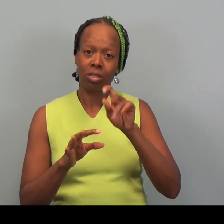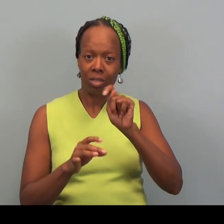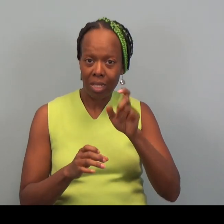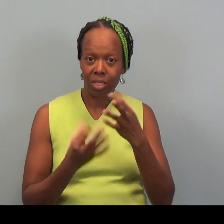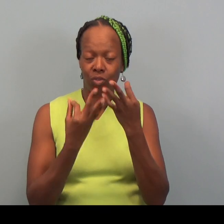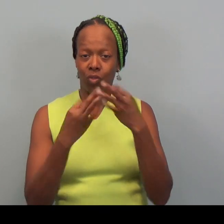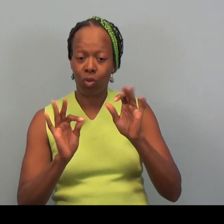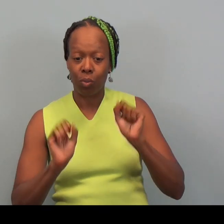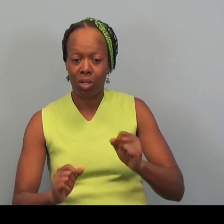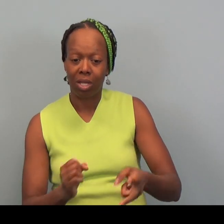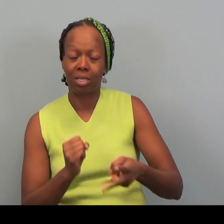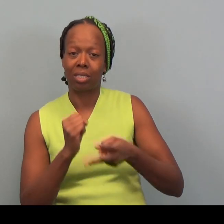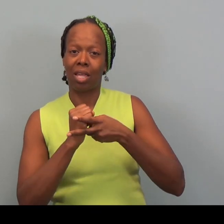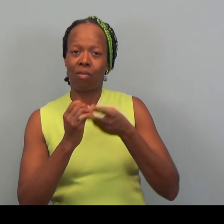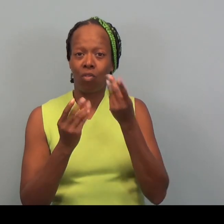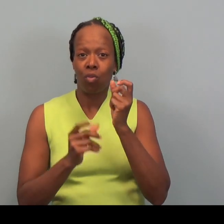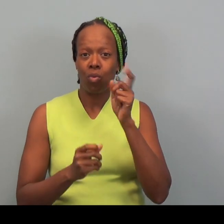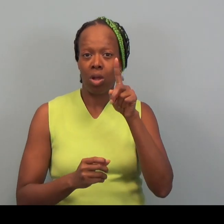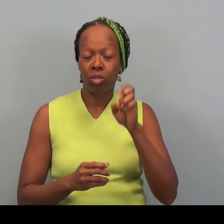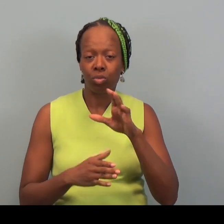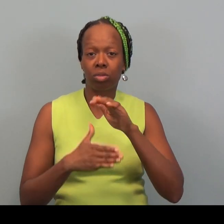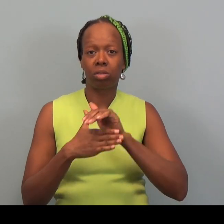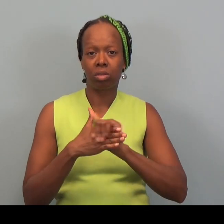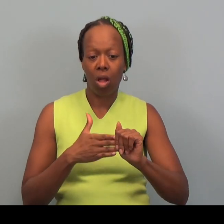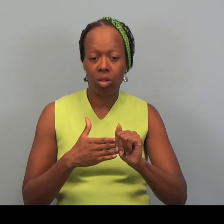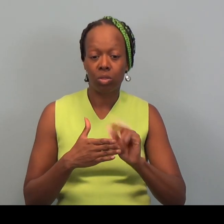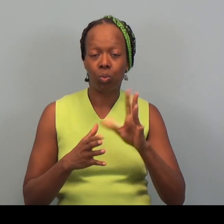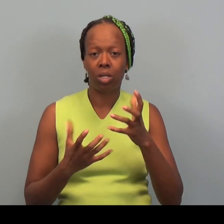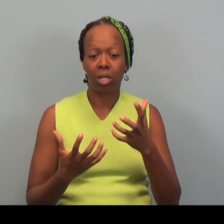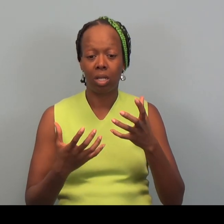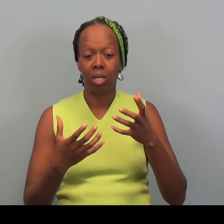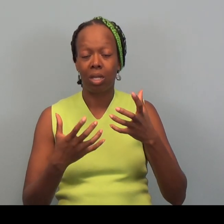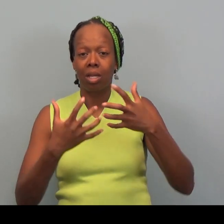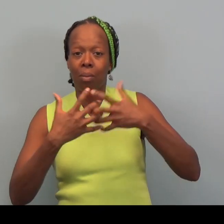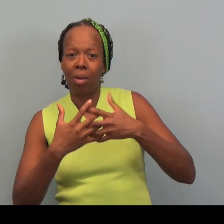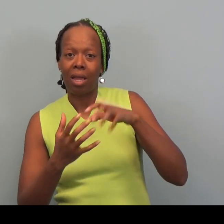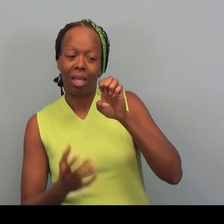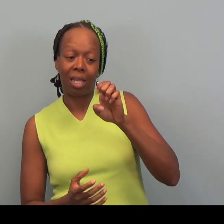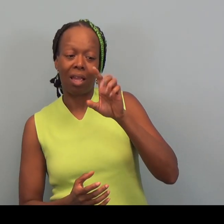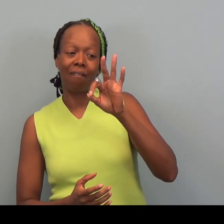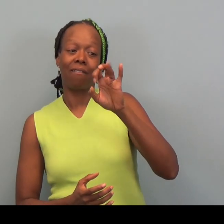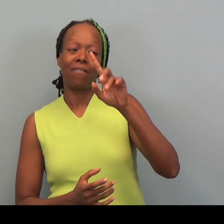We can save you several hundred dollars. We combine you filing with direct deposit